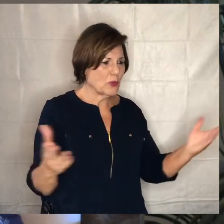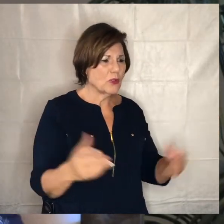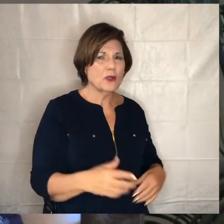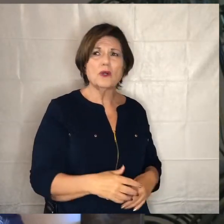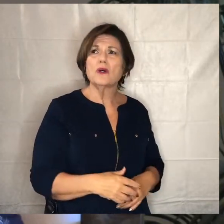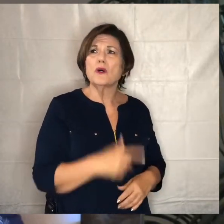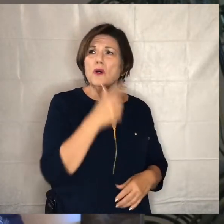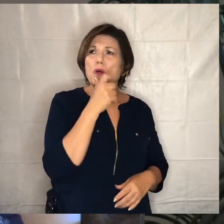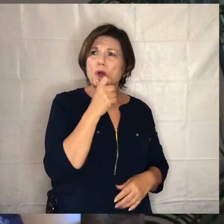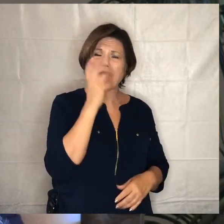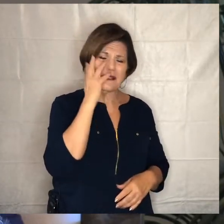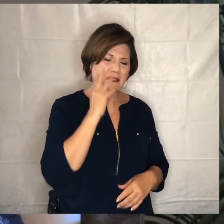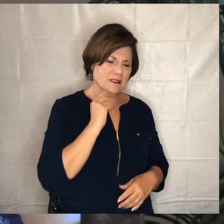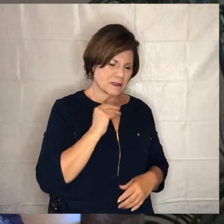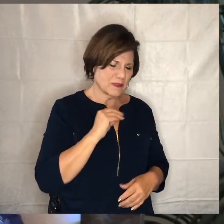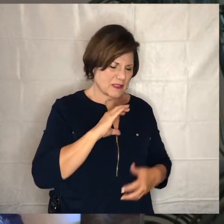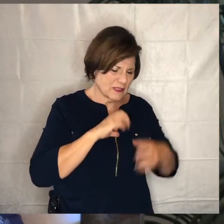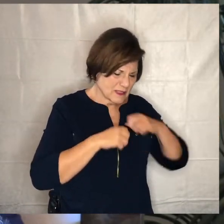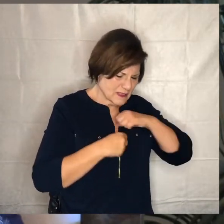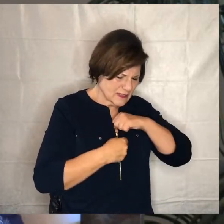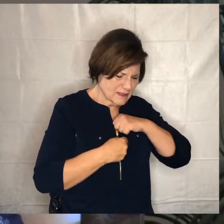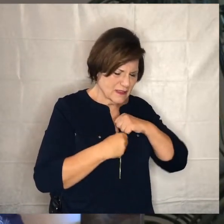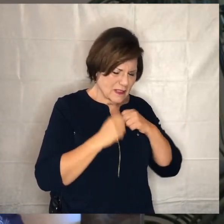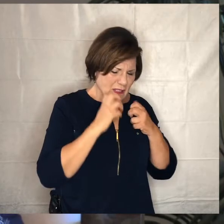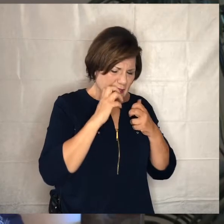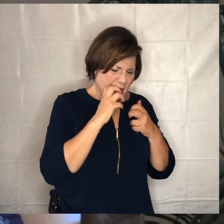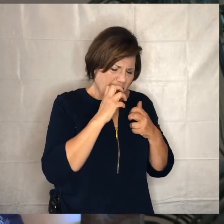we ask you to wrap your loving arms around them and to lift them